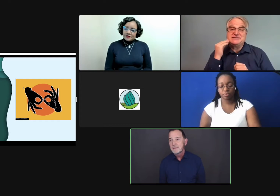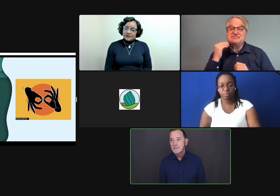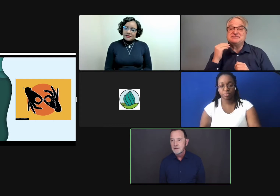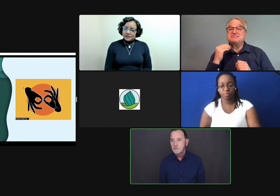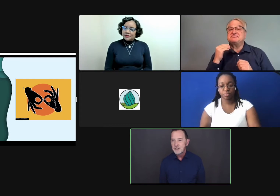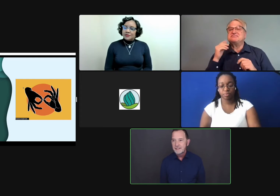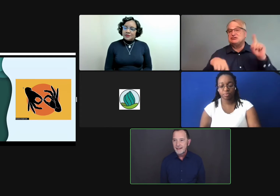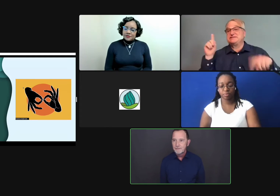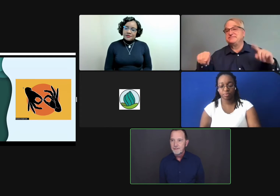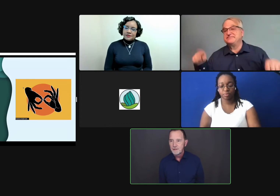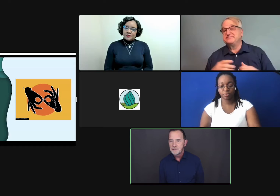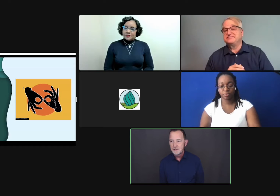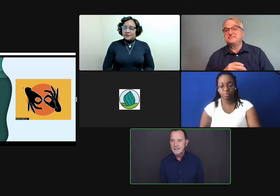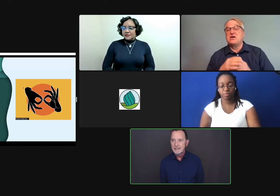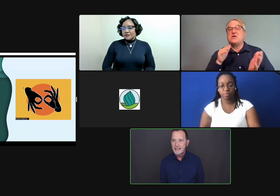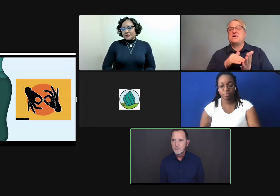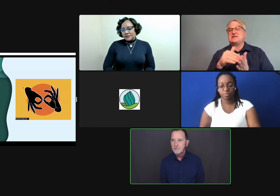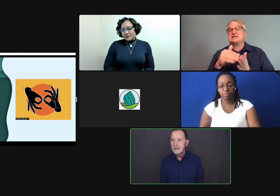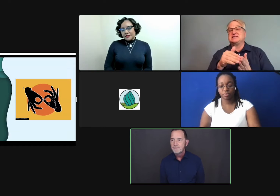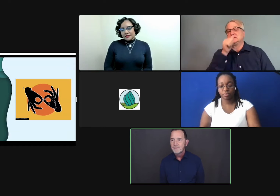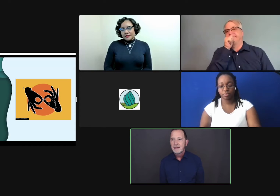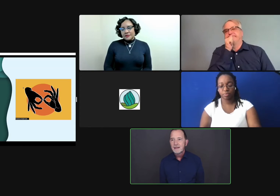Sometimes I was fortunate to have a fellow student in the class with me.